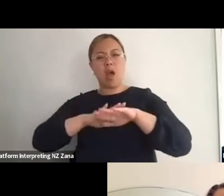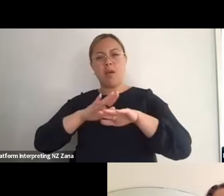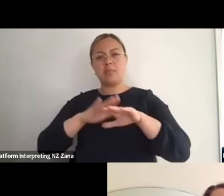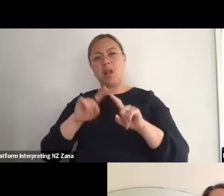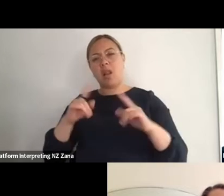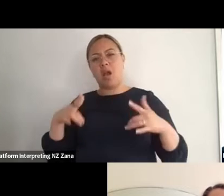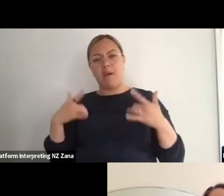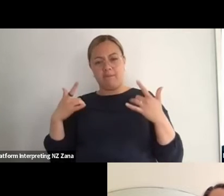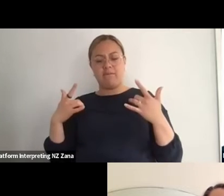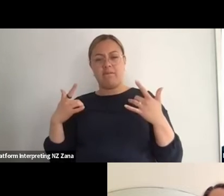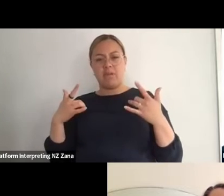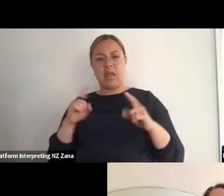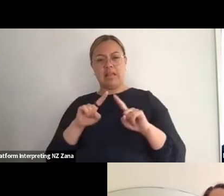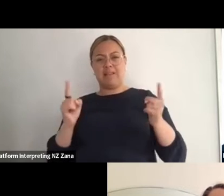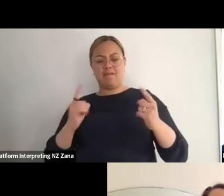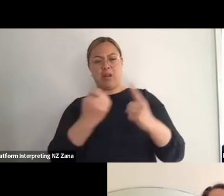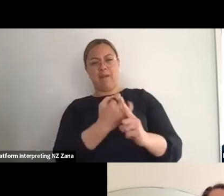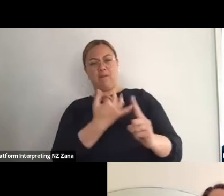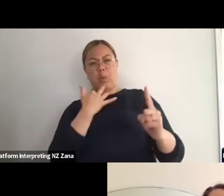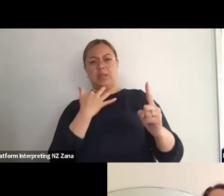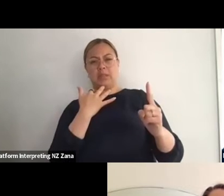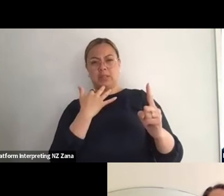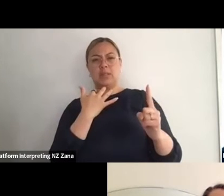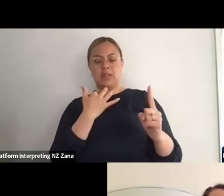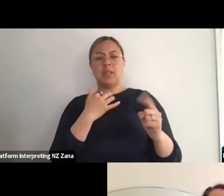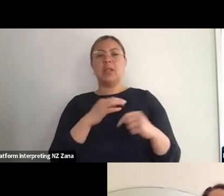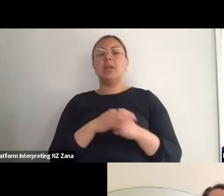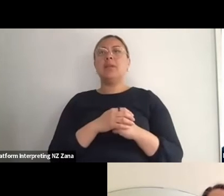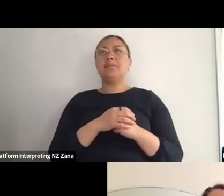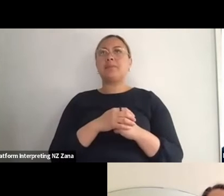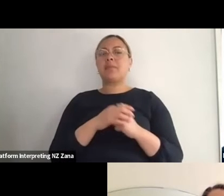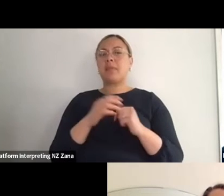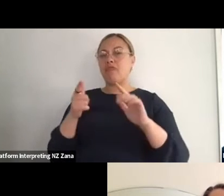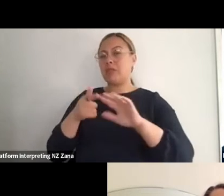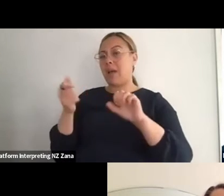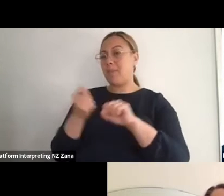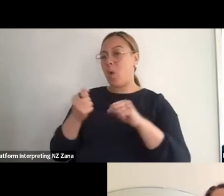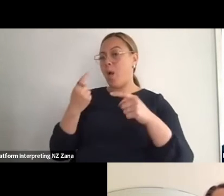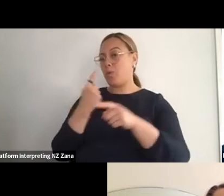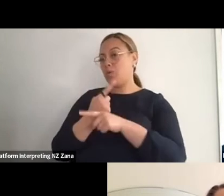I think for example, I talk quite often about- I'll write their name in the chat as well-